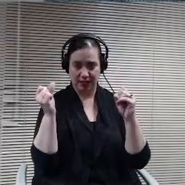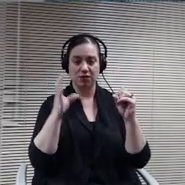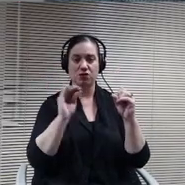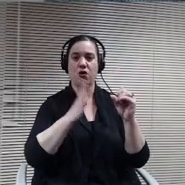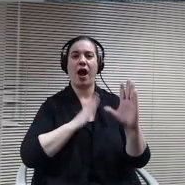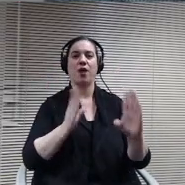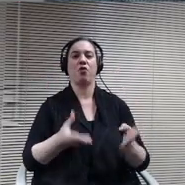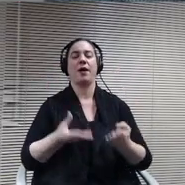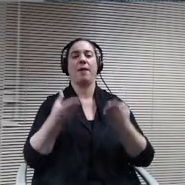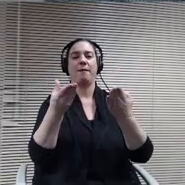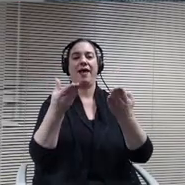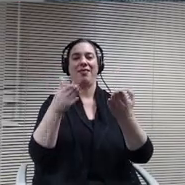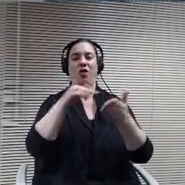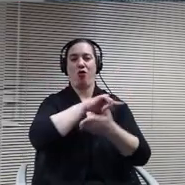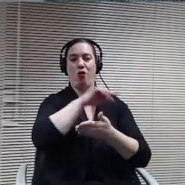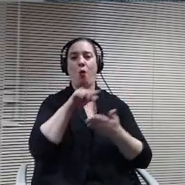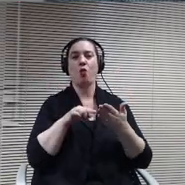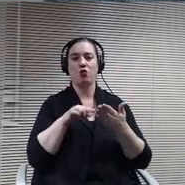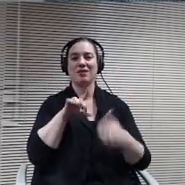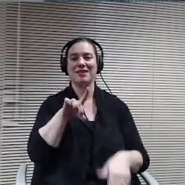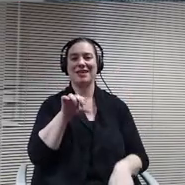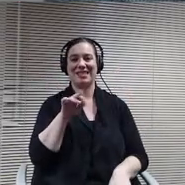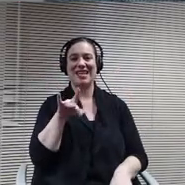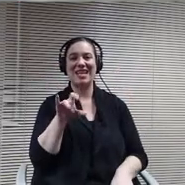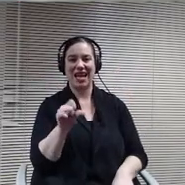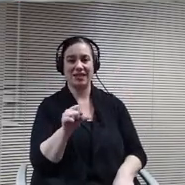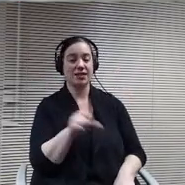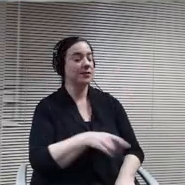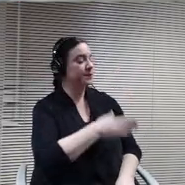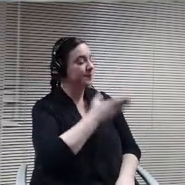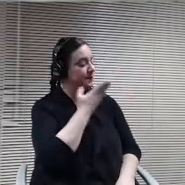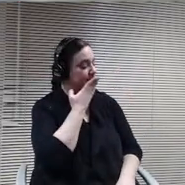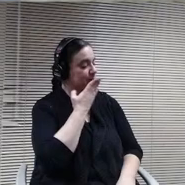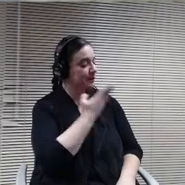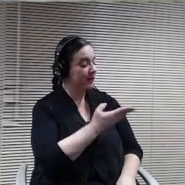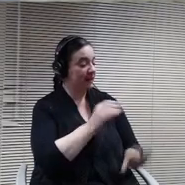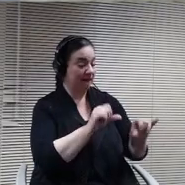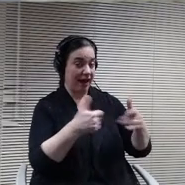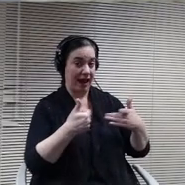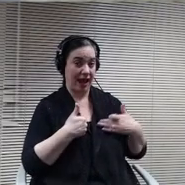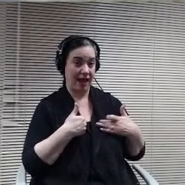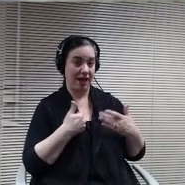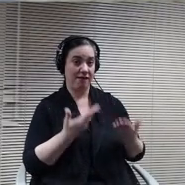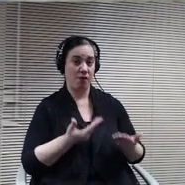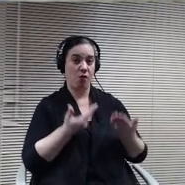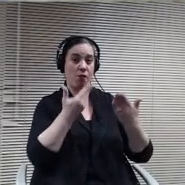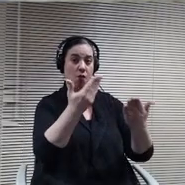Great thank you. Can I have a motion to approve the setting